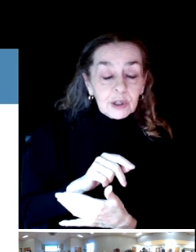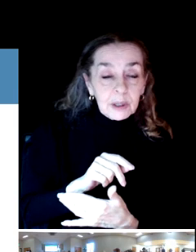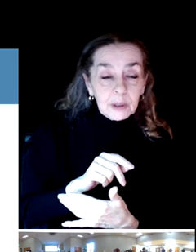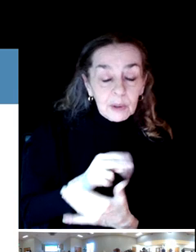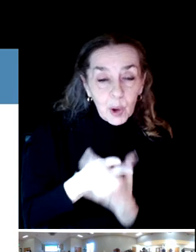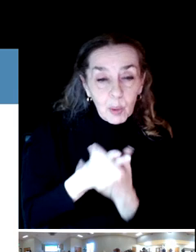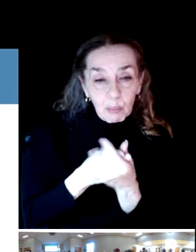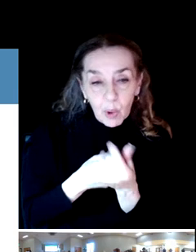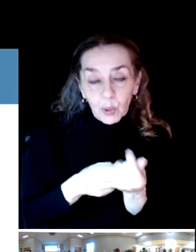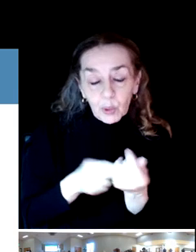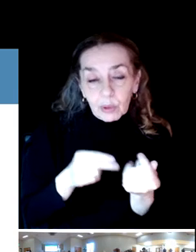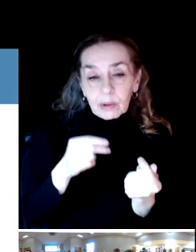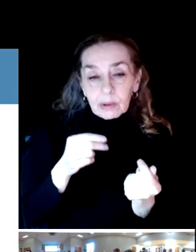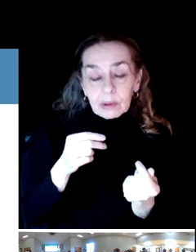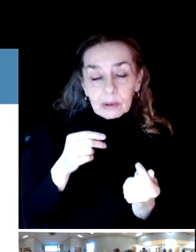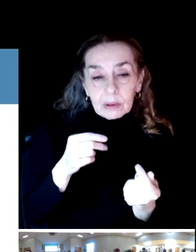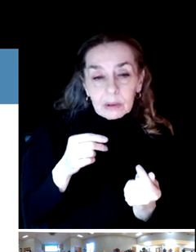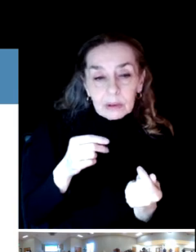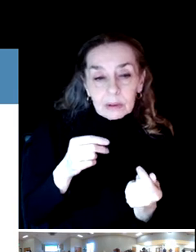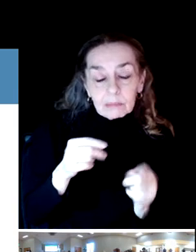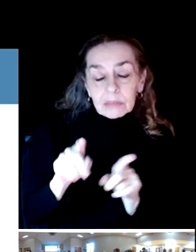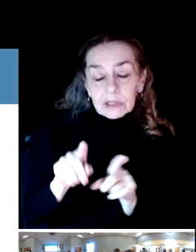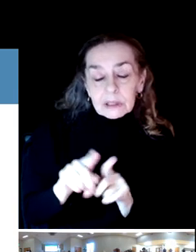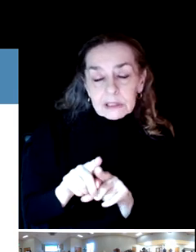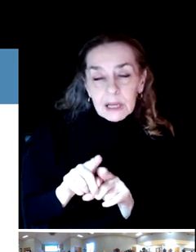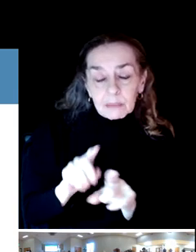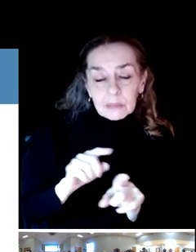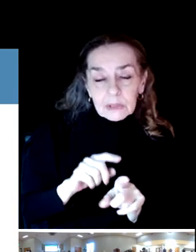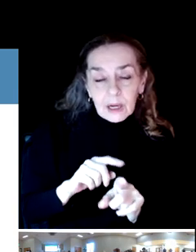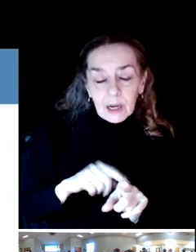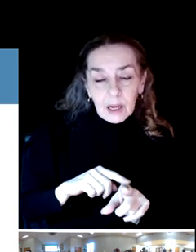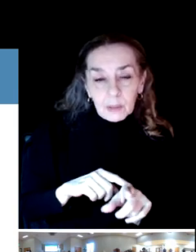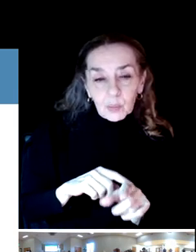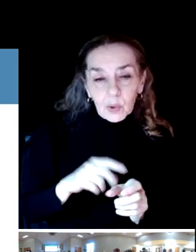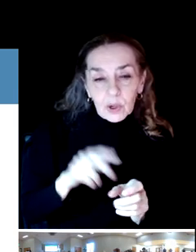But we're also going to be presenting what it costs operationally.